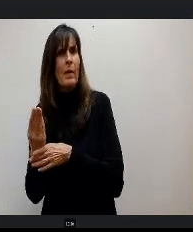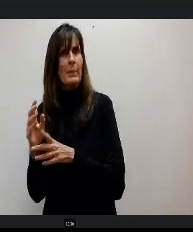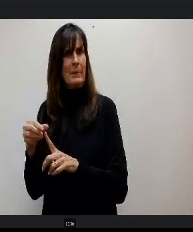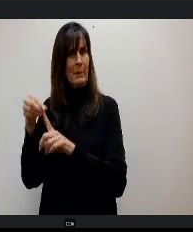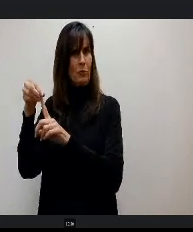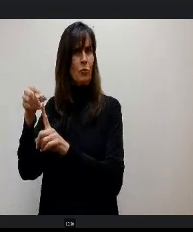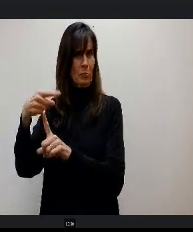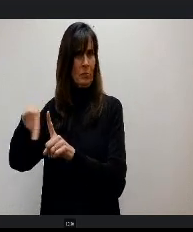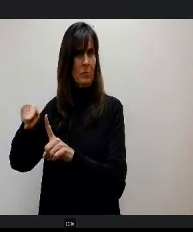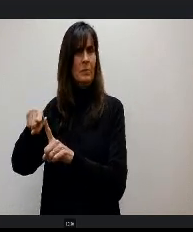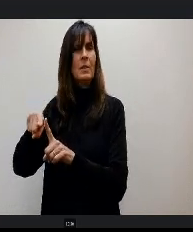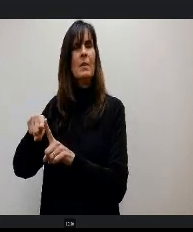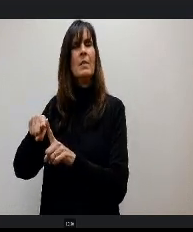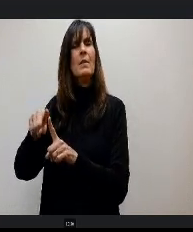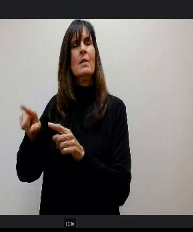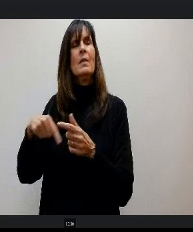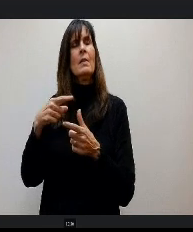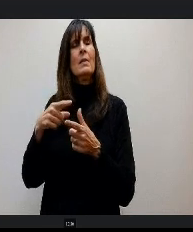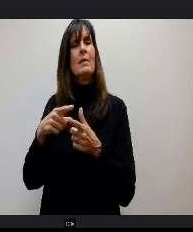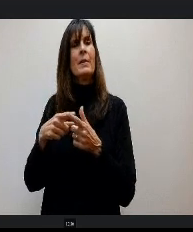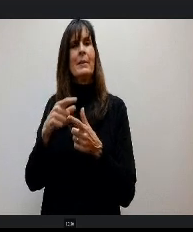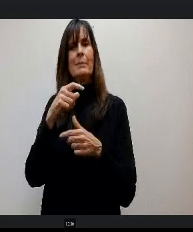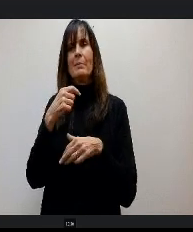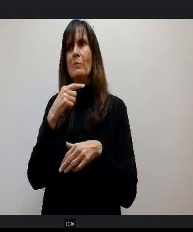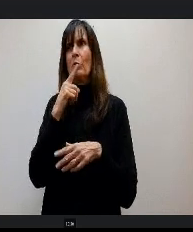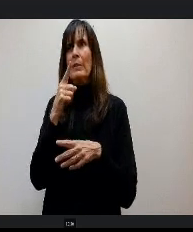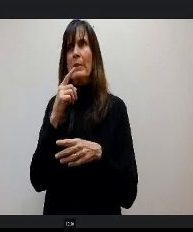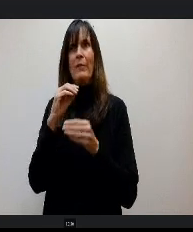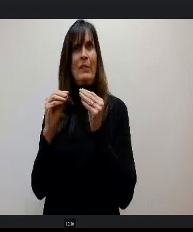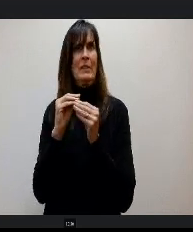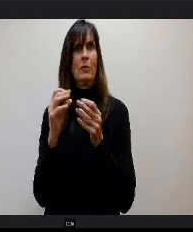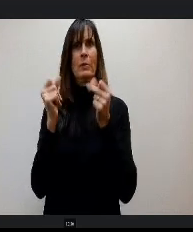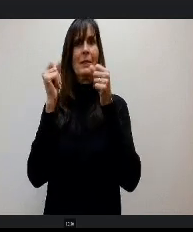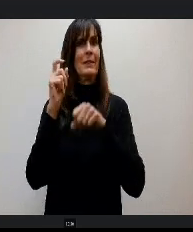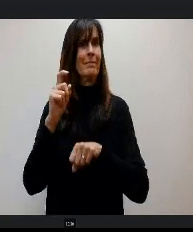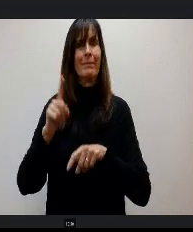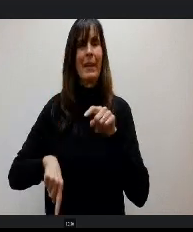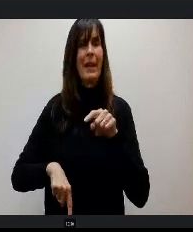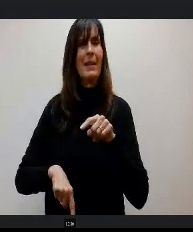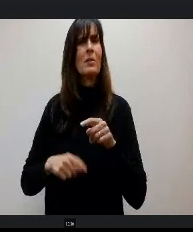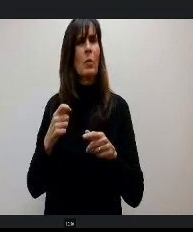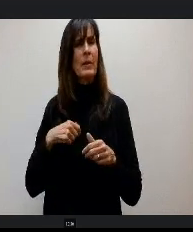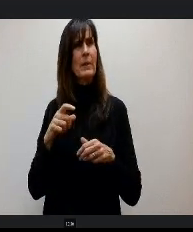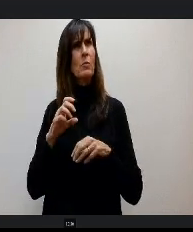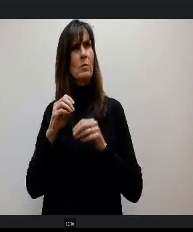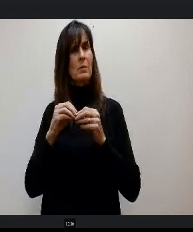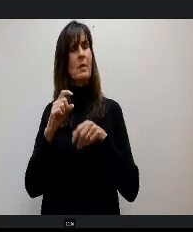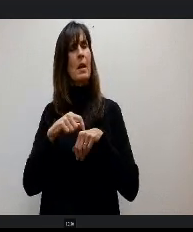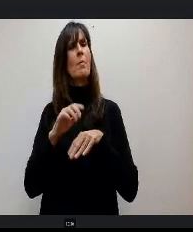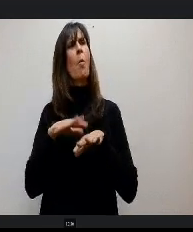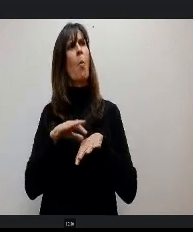Then we're then we don't really have time to fix it, so we'd like to have a little bit of time to say OK, if we do happen to show that based